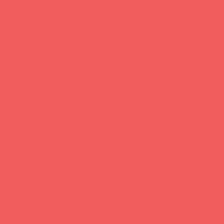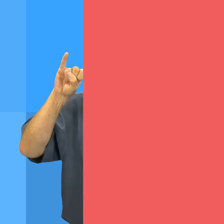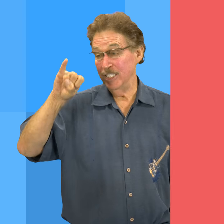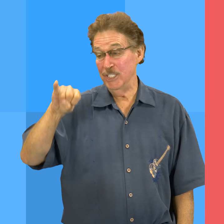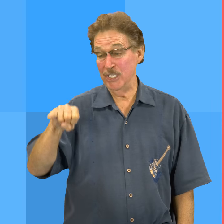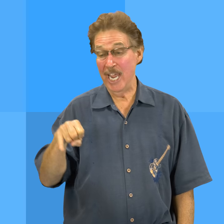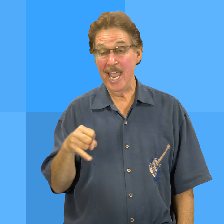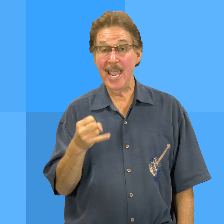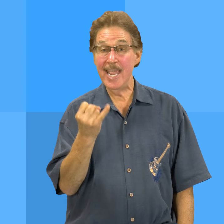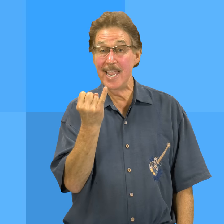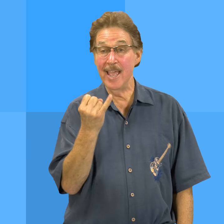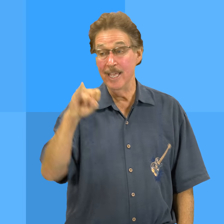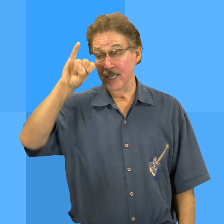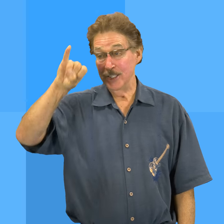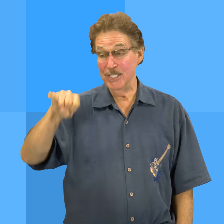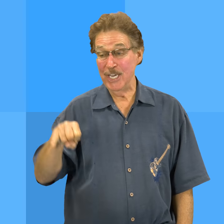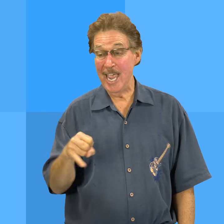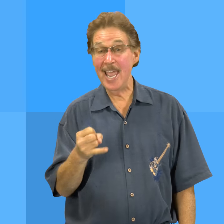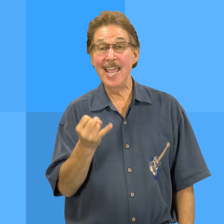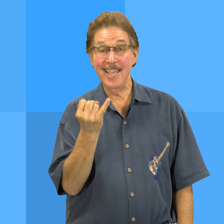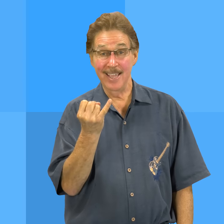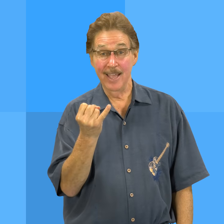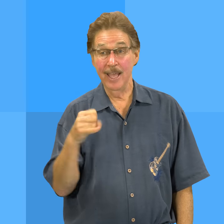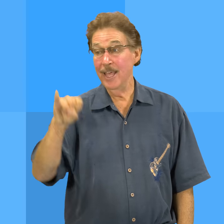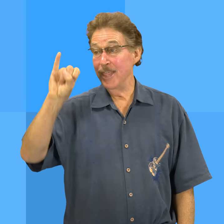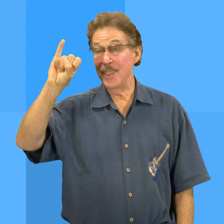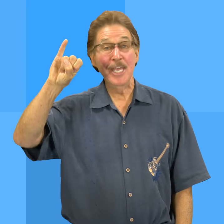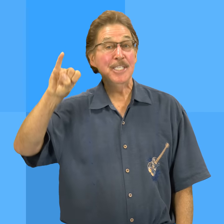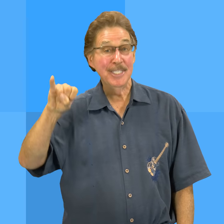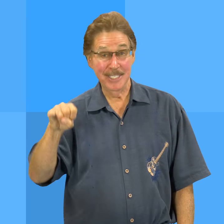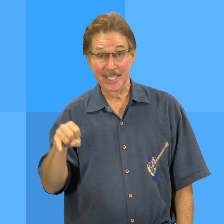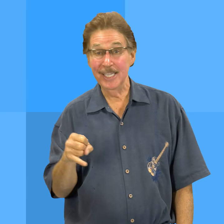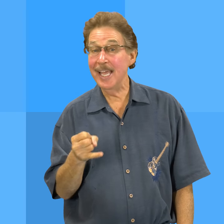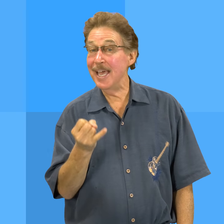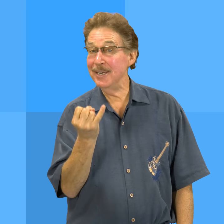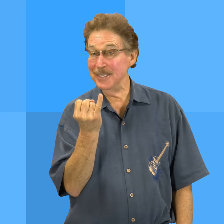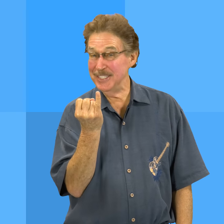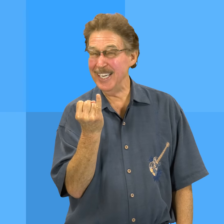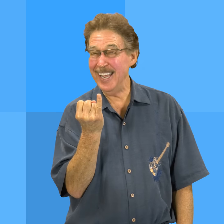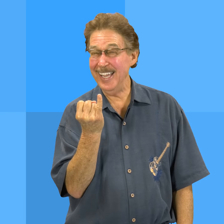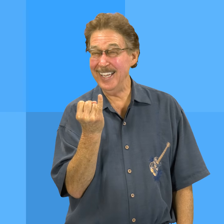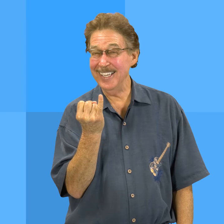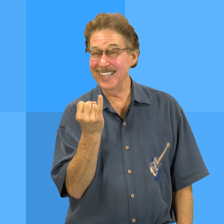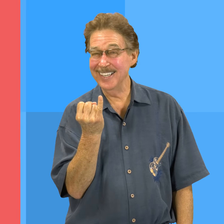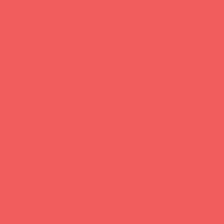J, j, this is the letter j